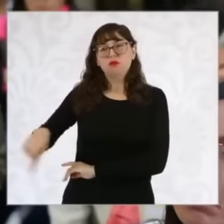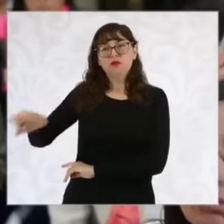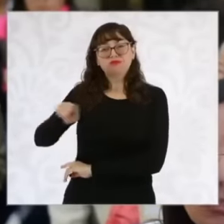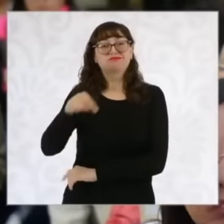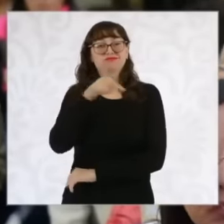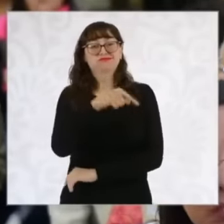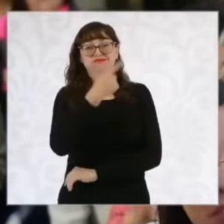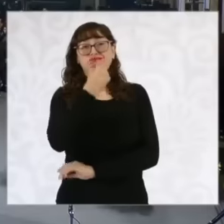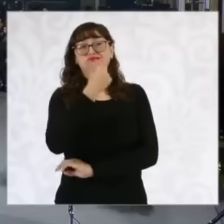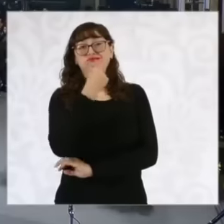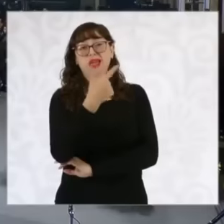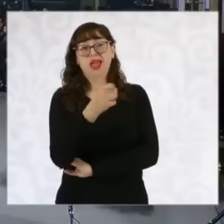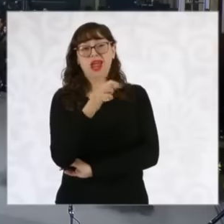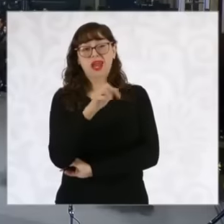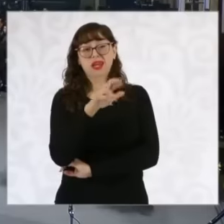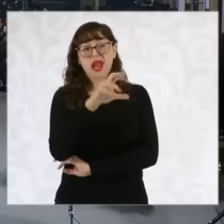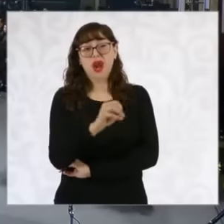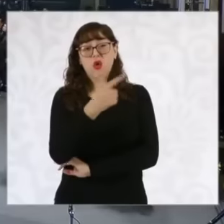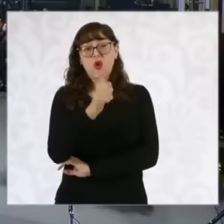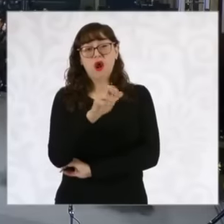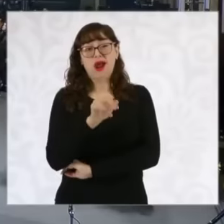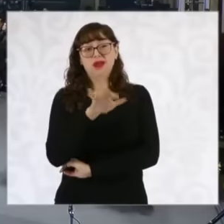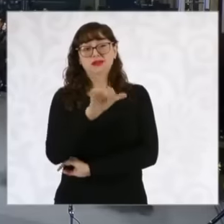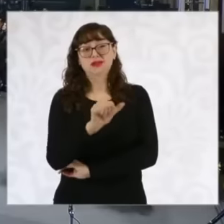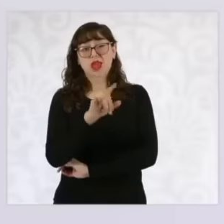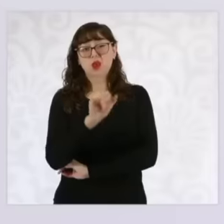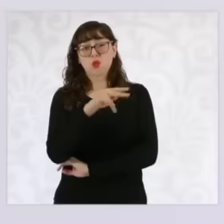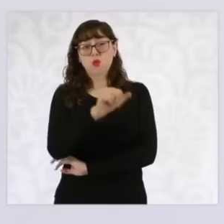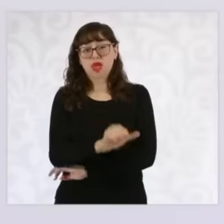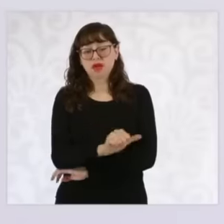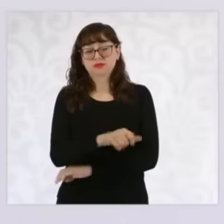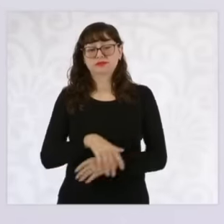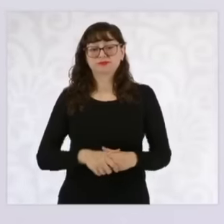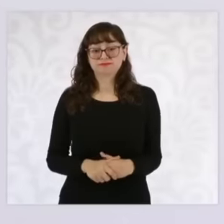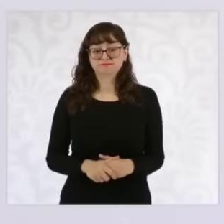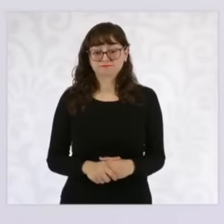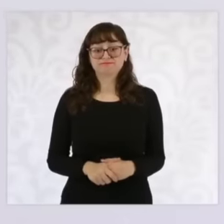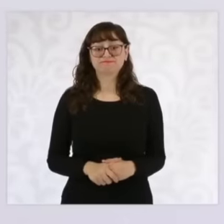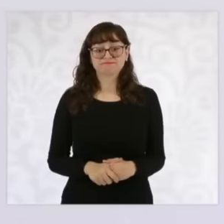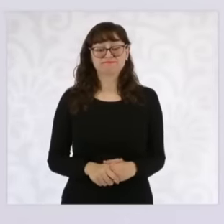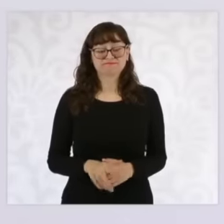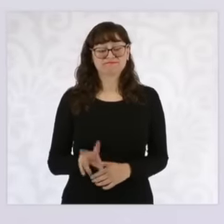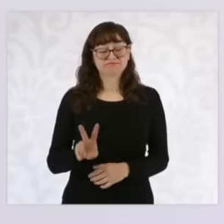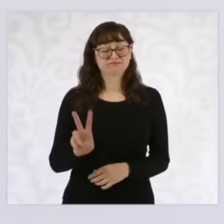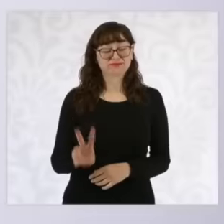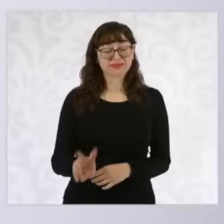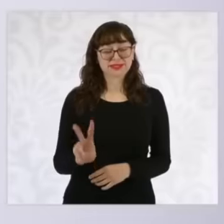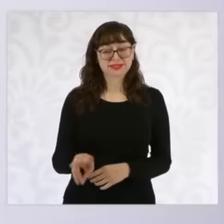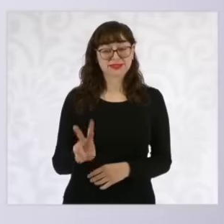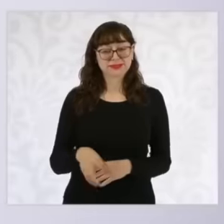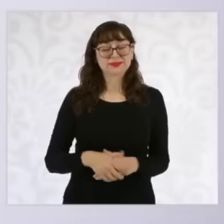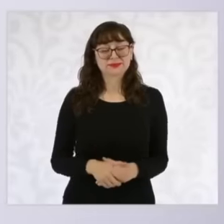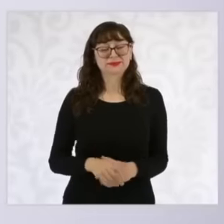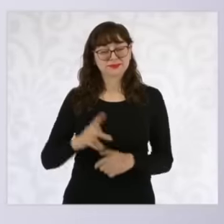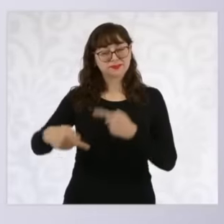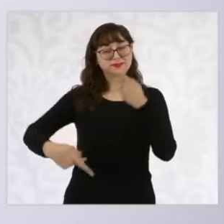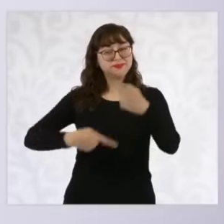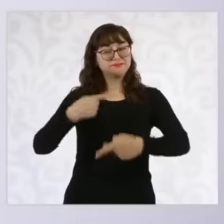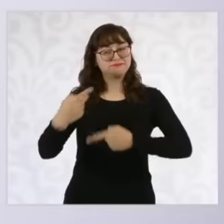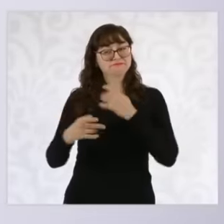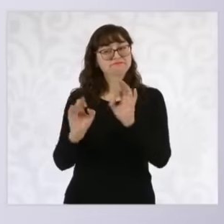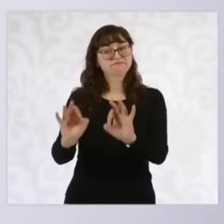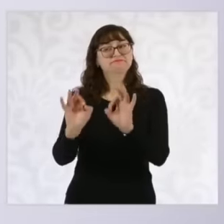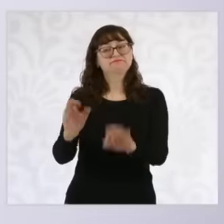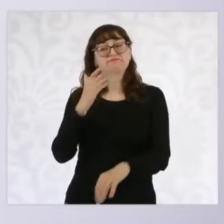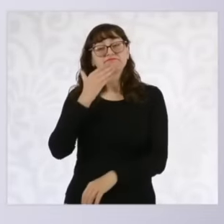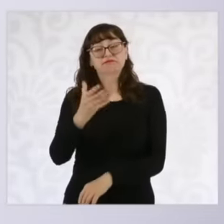Luna yes it is good that you mention it and we are going to review it we are going to review this case and other cases